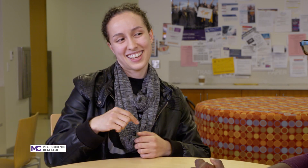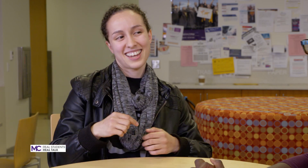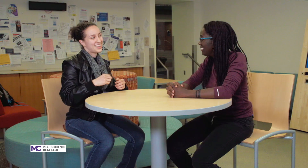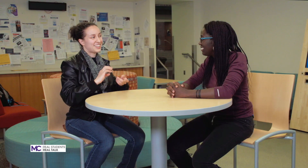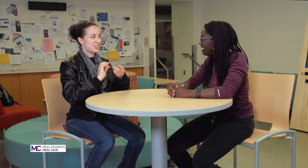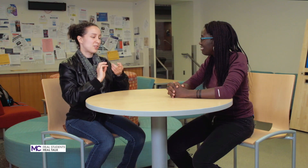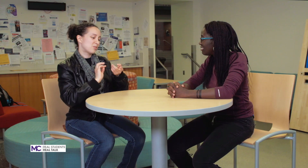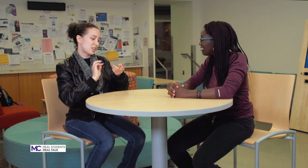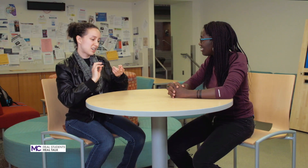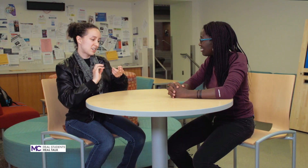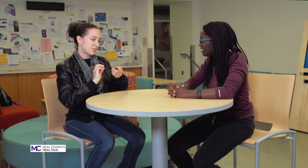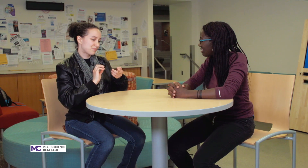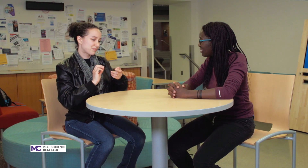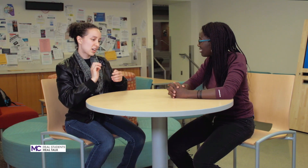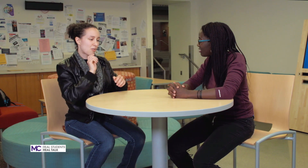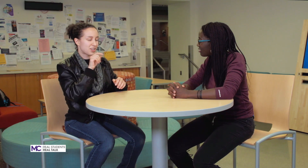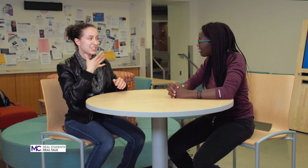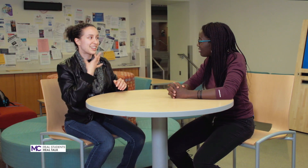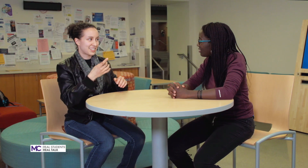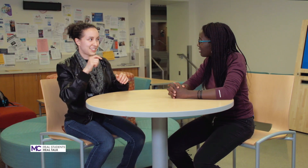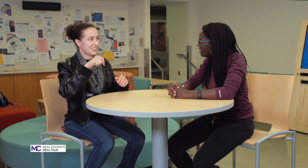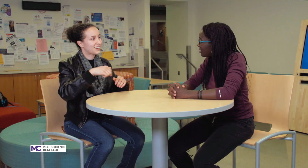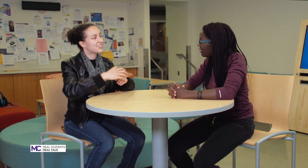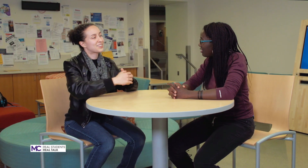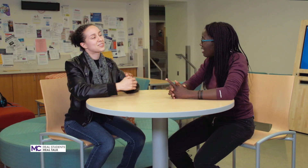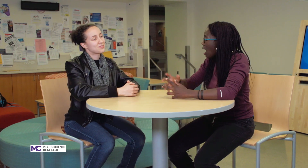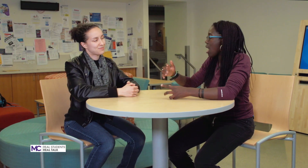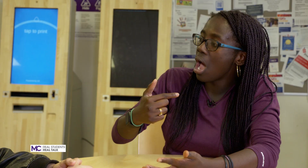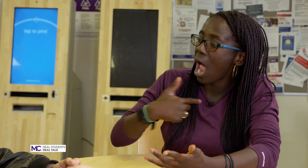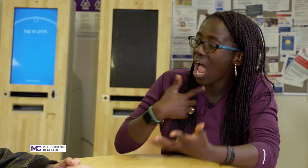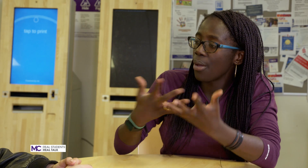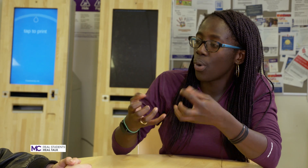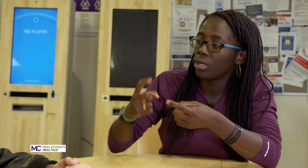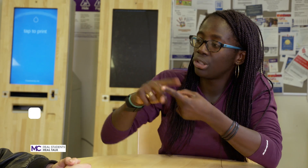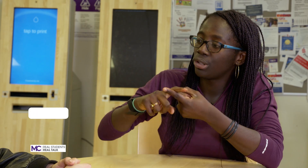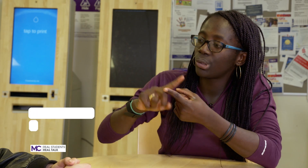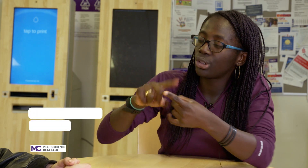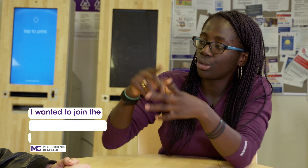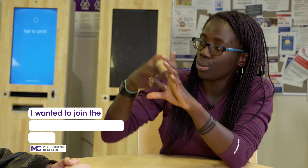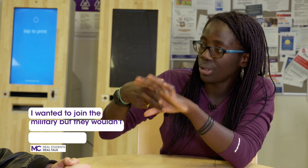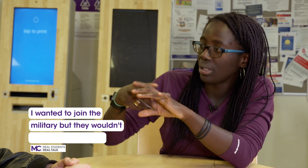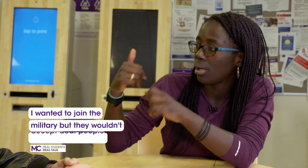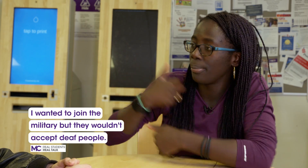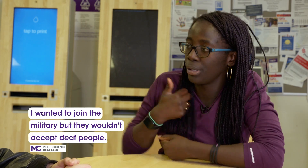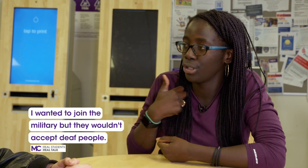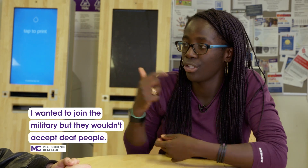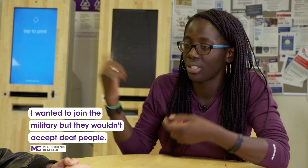and you know I really like it here I wanted to join the military